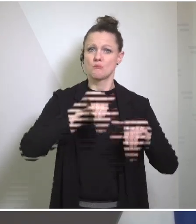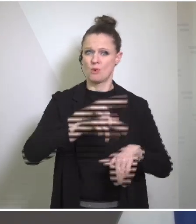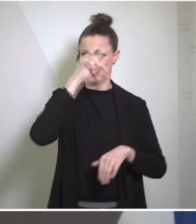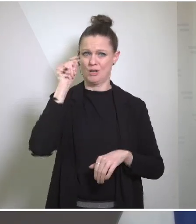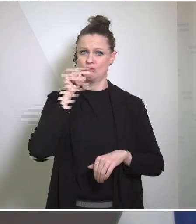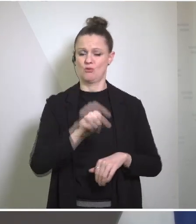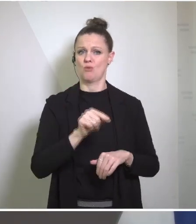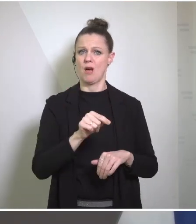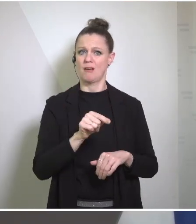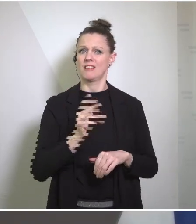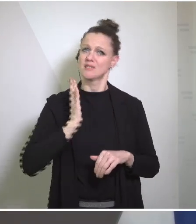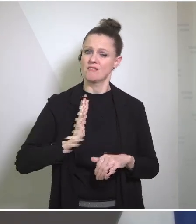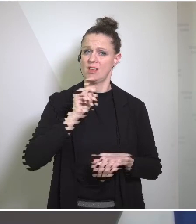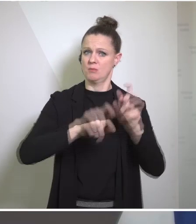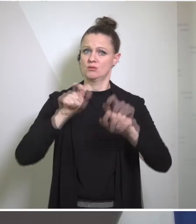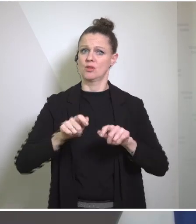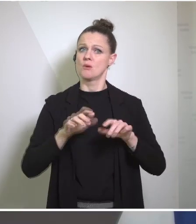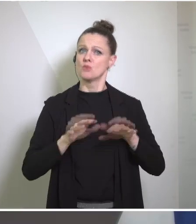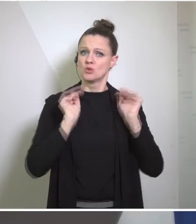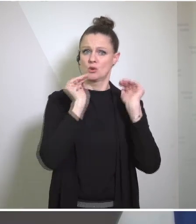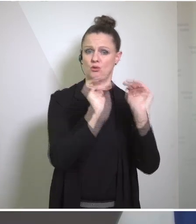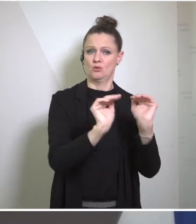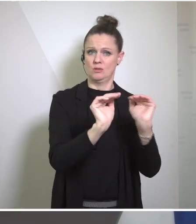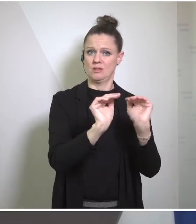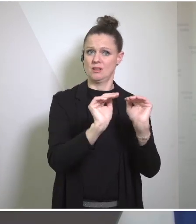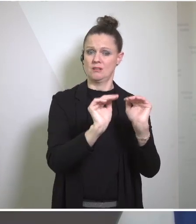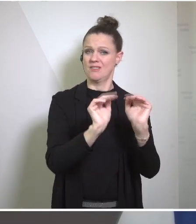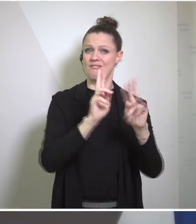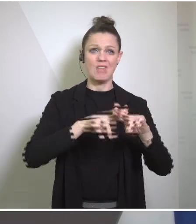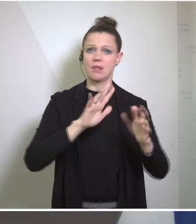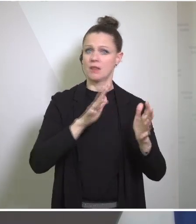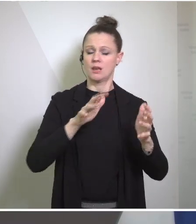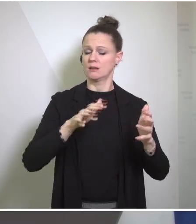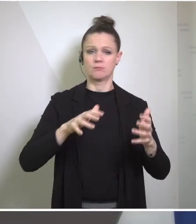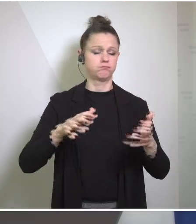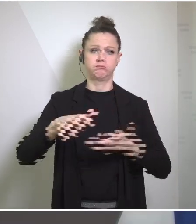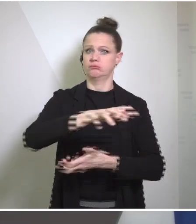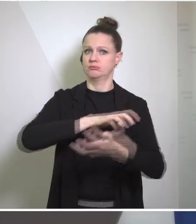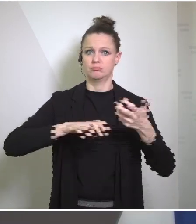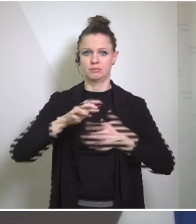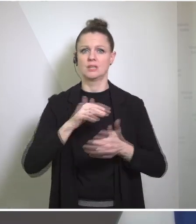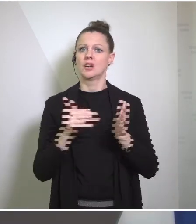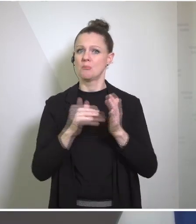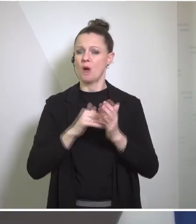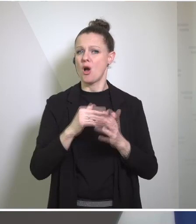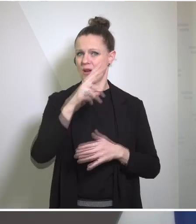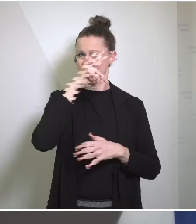trigger humanitarian disaster. We urgently need a humanitarian pause to get the hostages out of Gaza